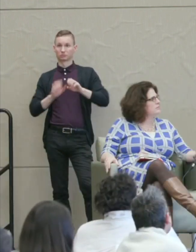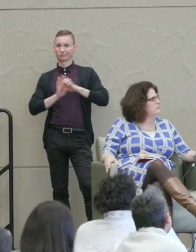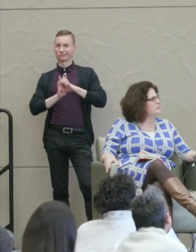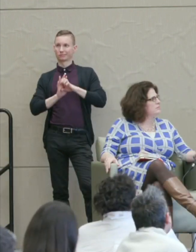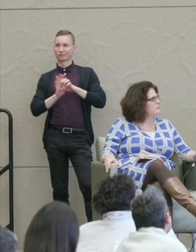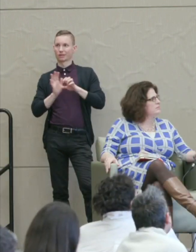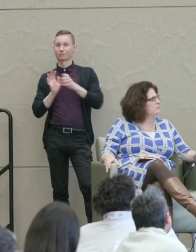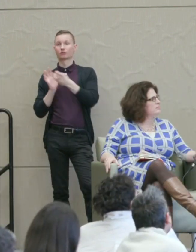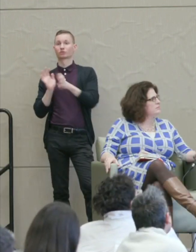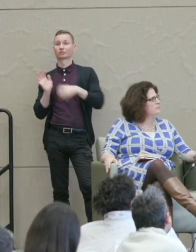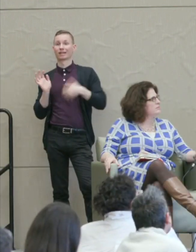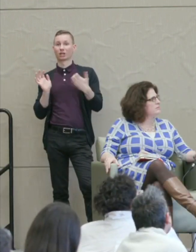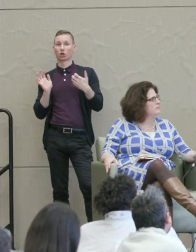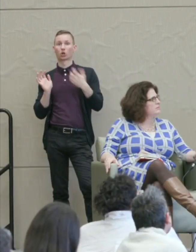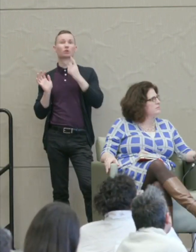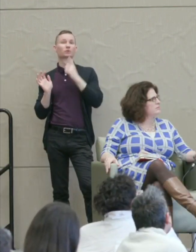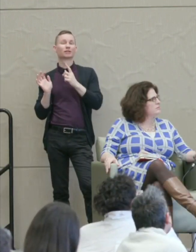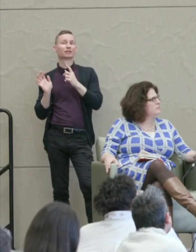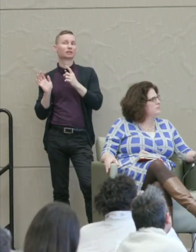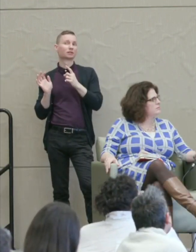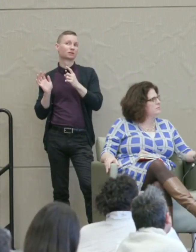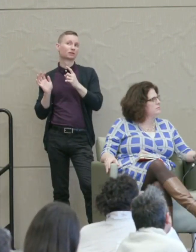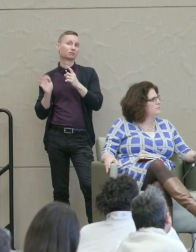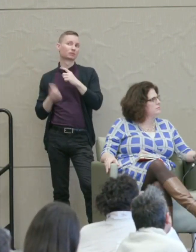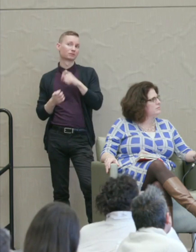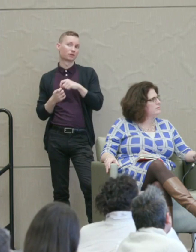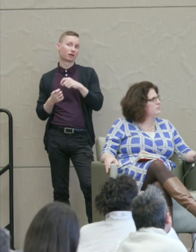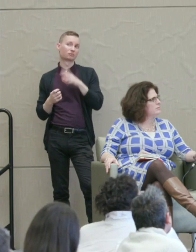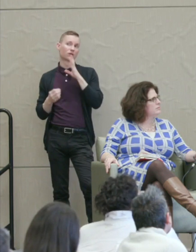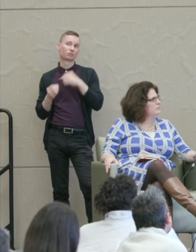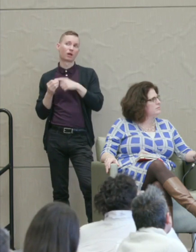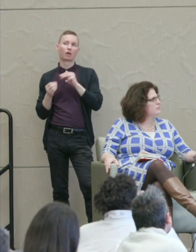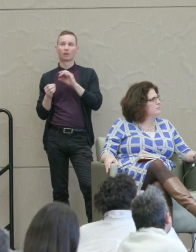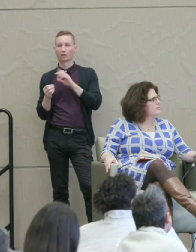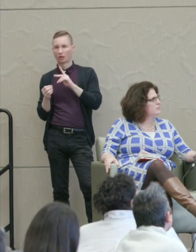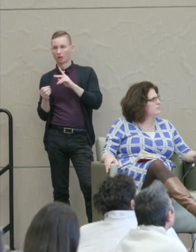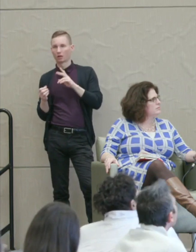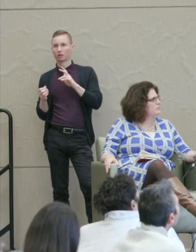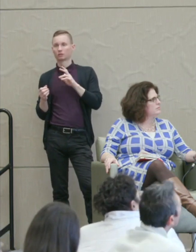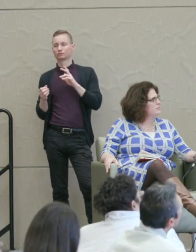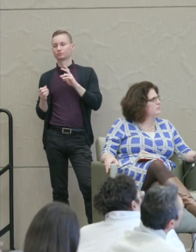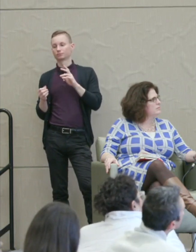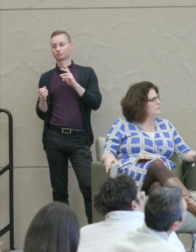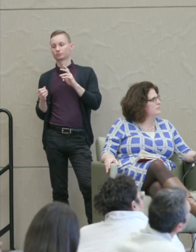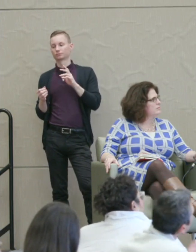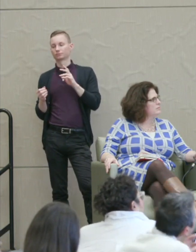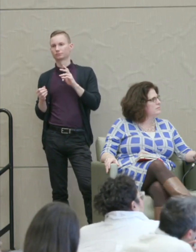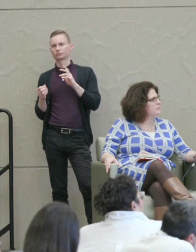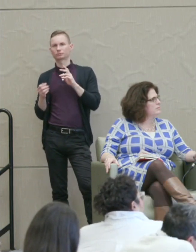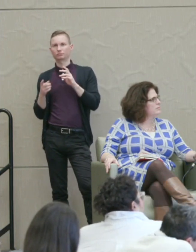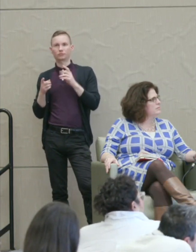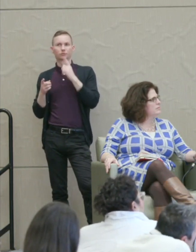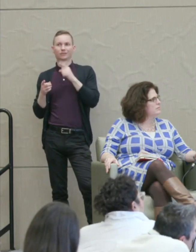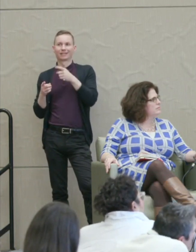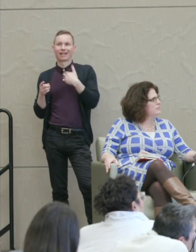transition anger are really, particularly talking about Martin Luther King Jr, he really had no choice, no power.